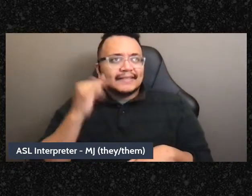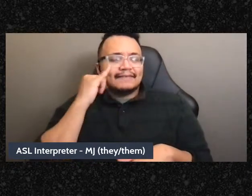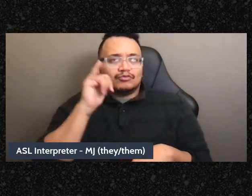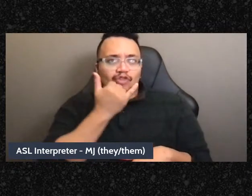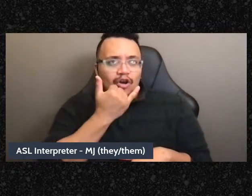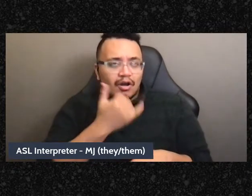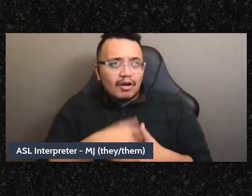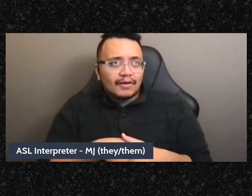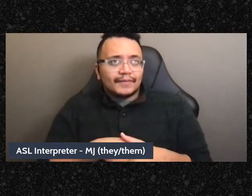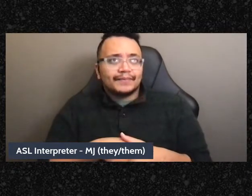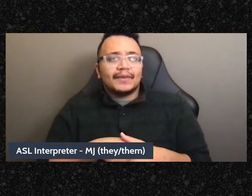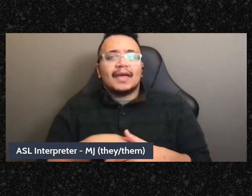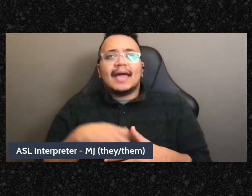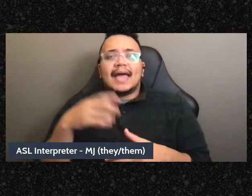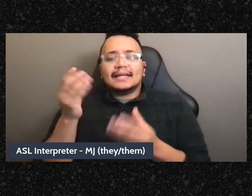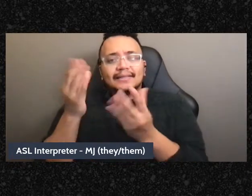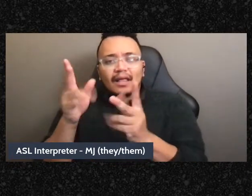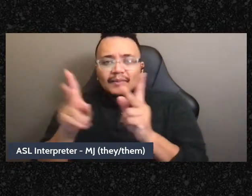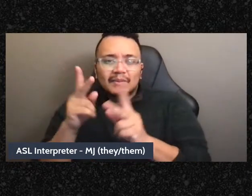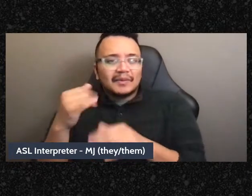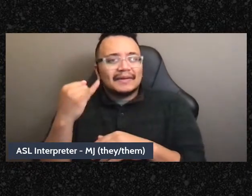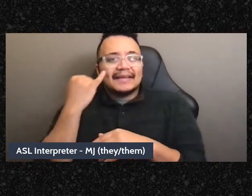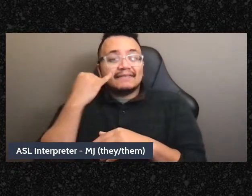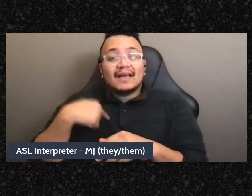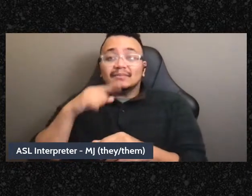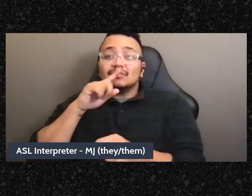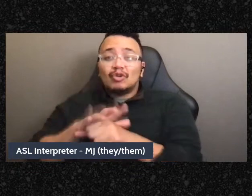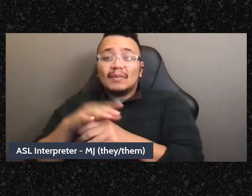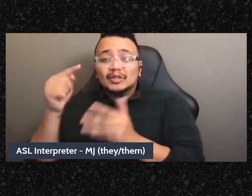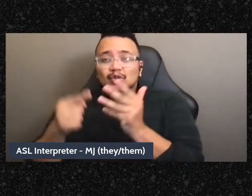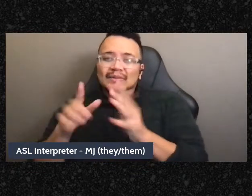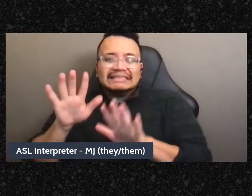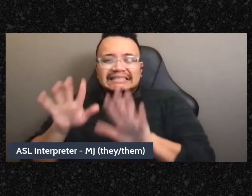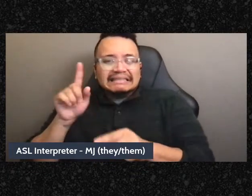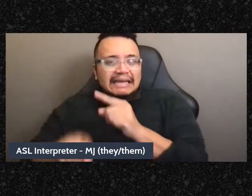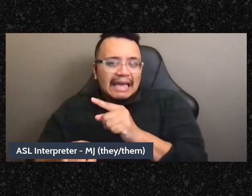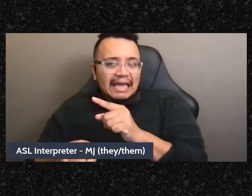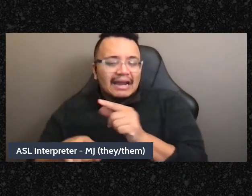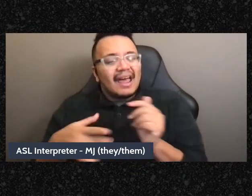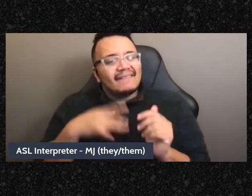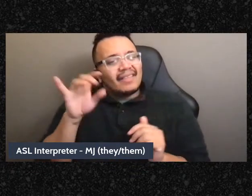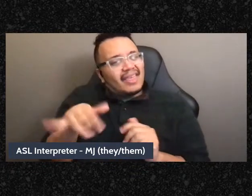what we said we're gonna do. You know, like, that to me is a lot about being trustworthy how do we